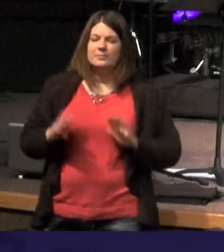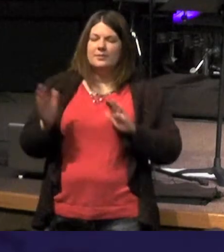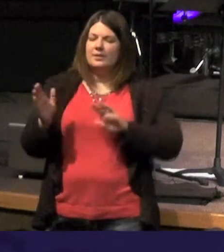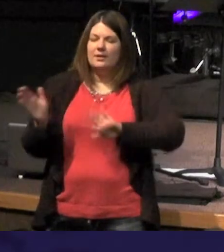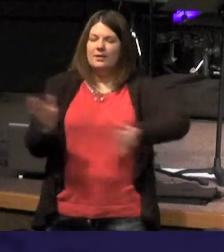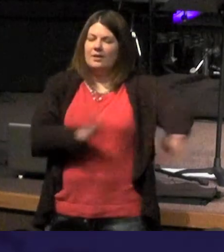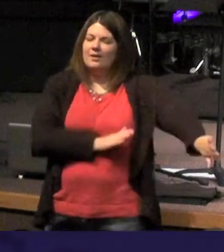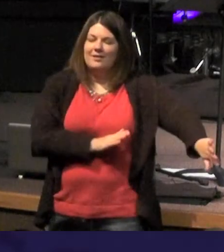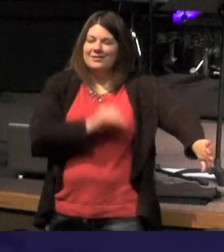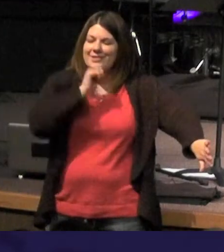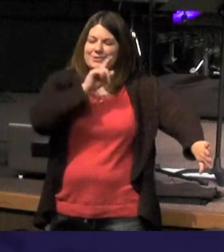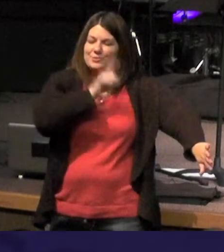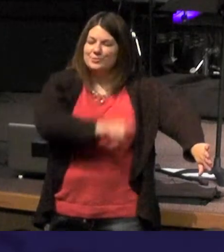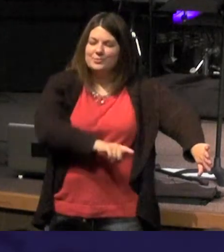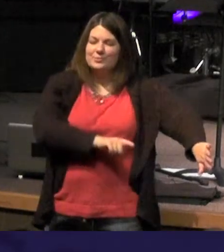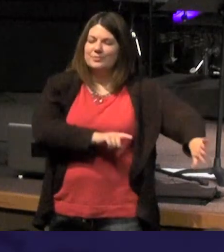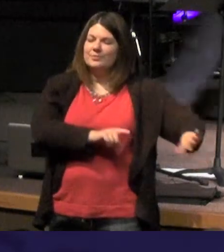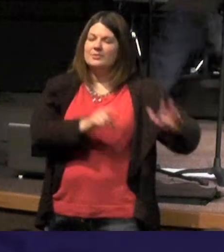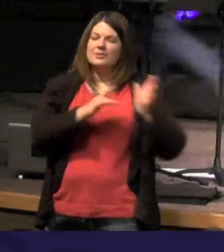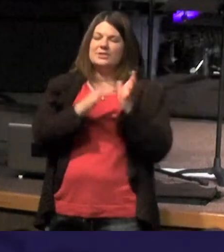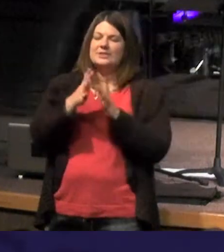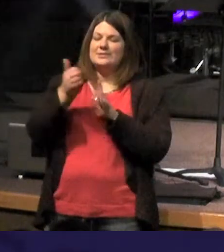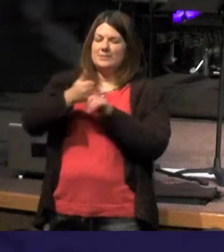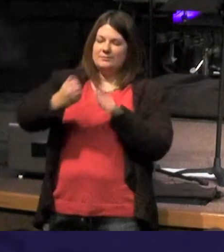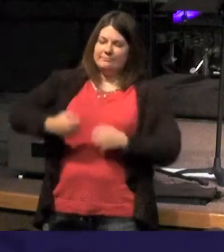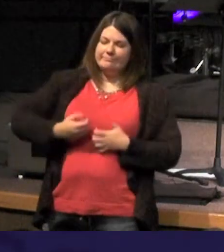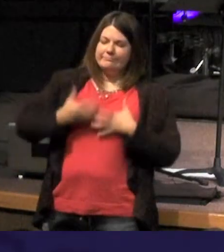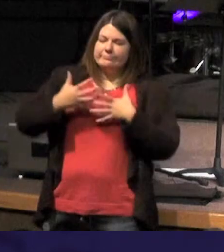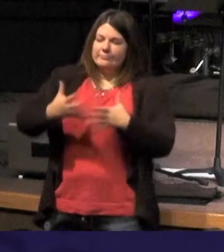that Jesus emptied himself and came to live like a man